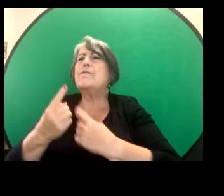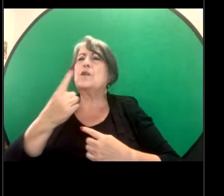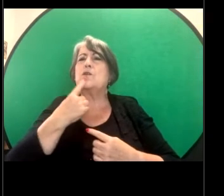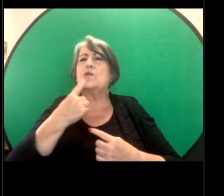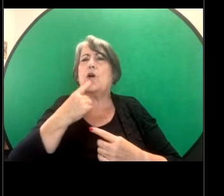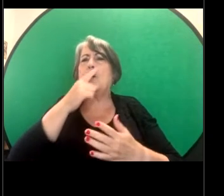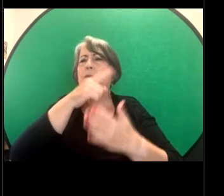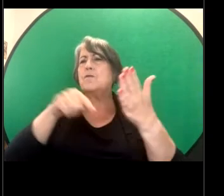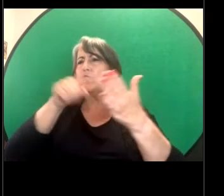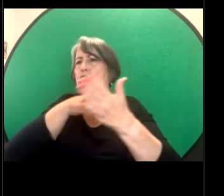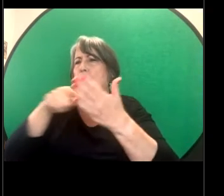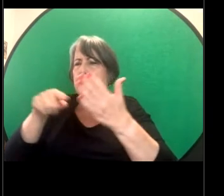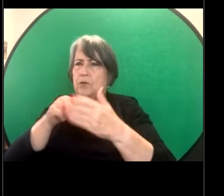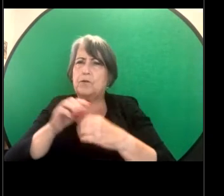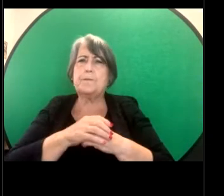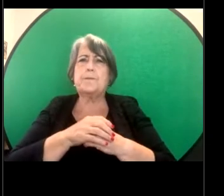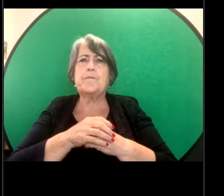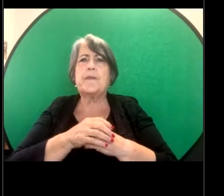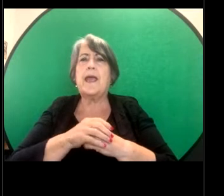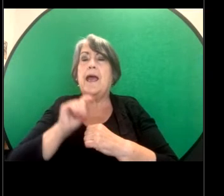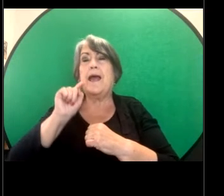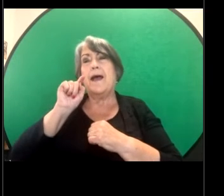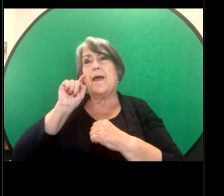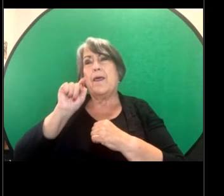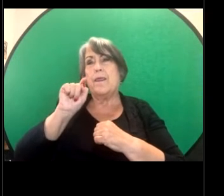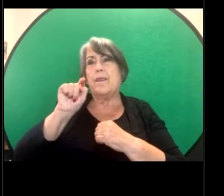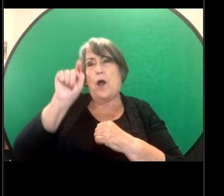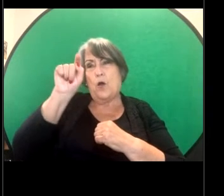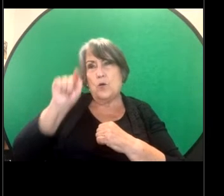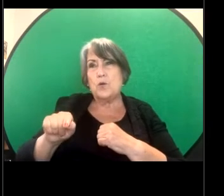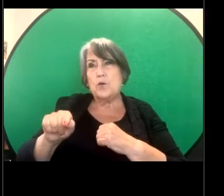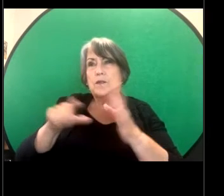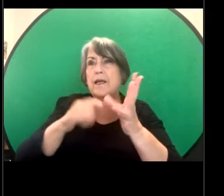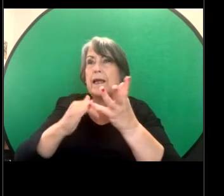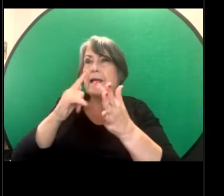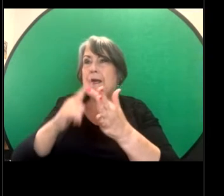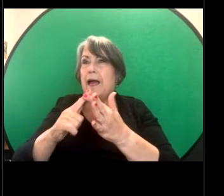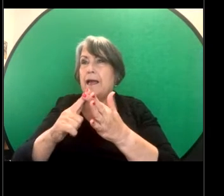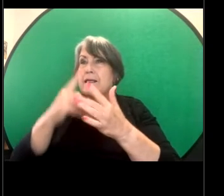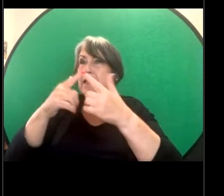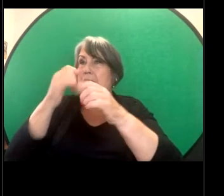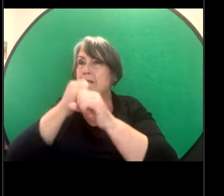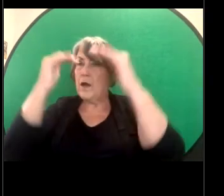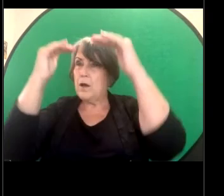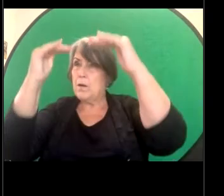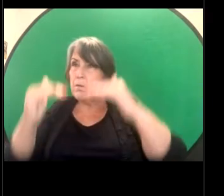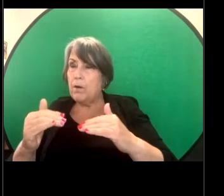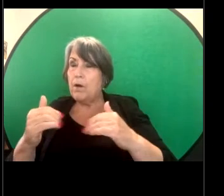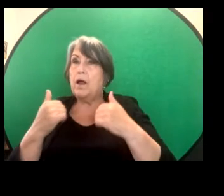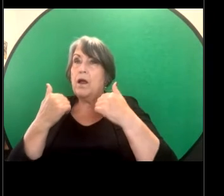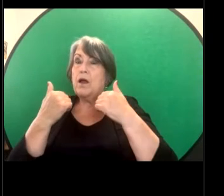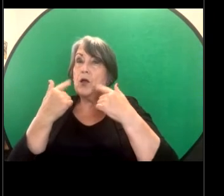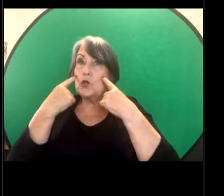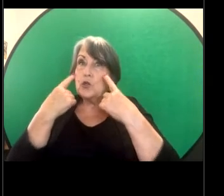and so those sorts of case study examples might give you an idea about what sort of things have